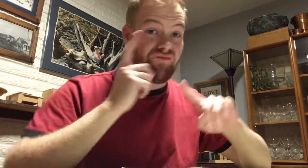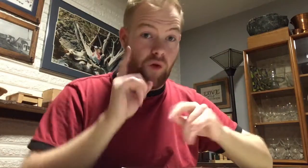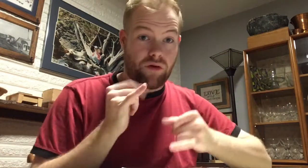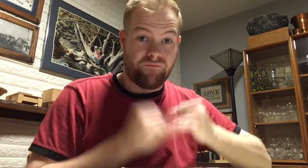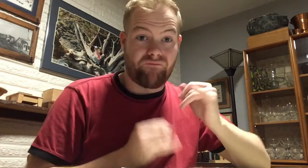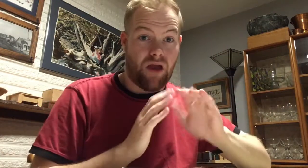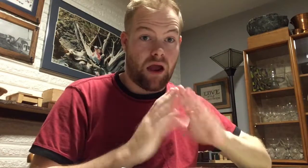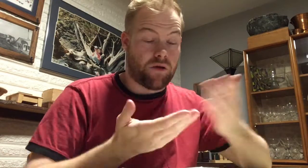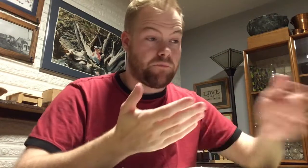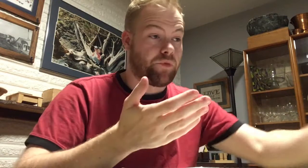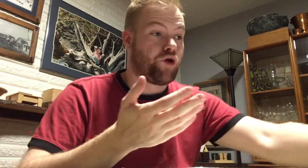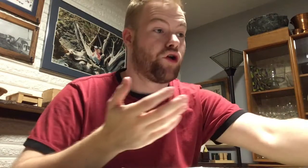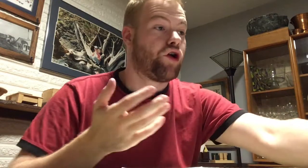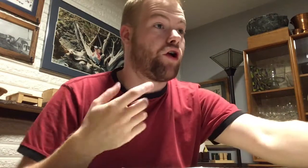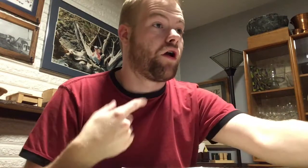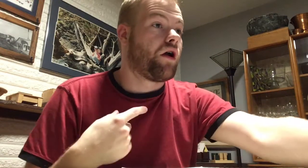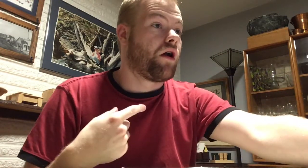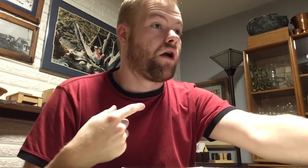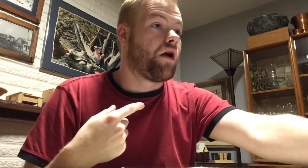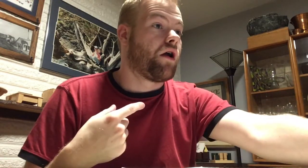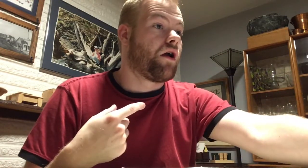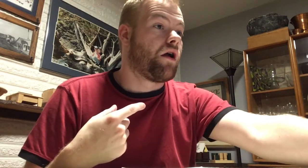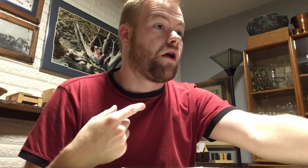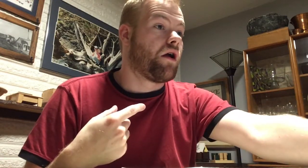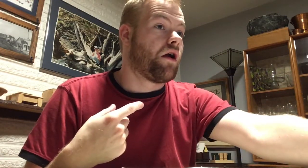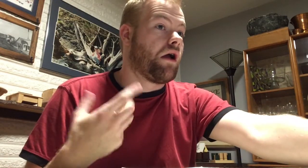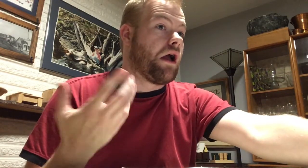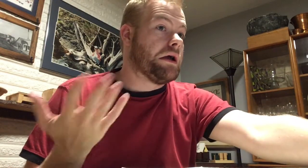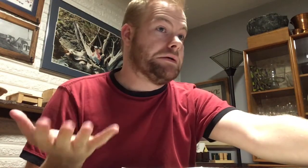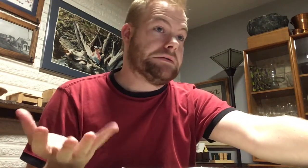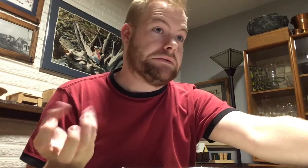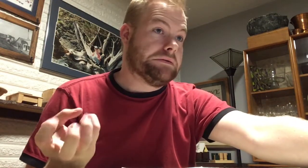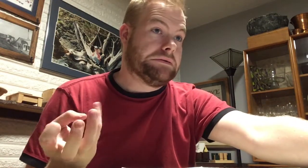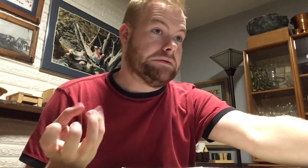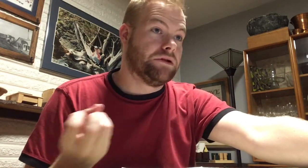For the final book, [groans].